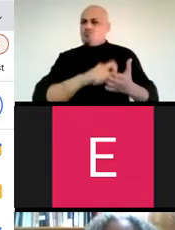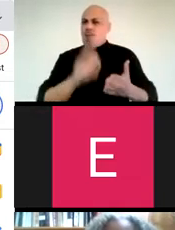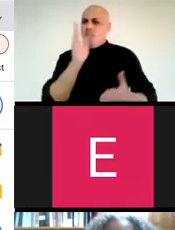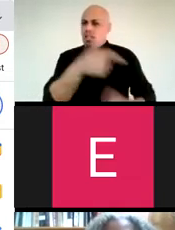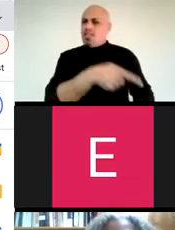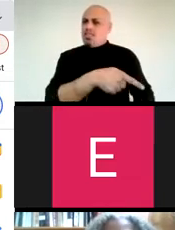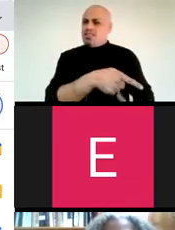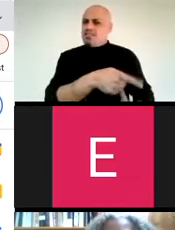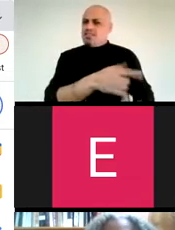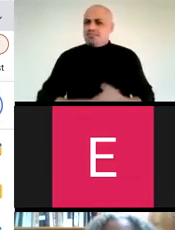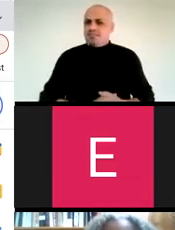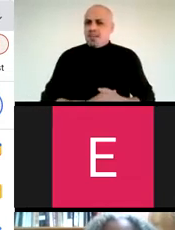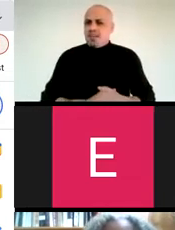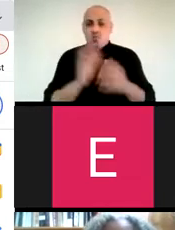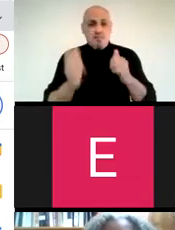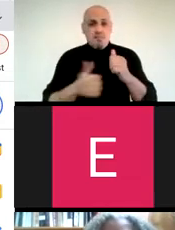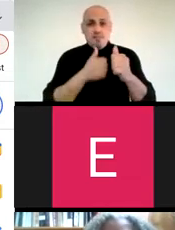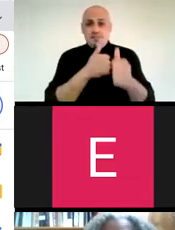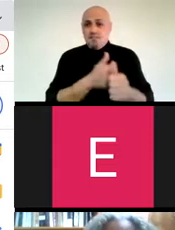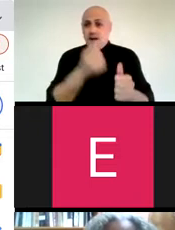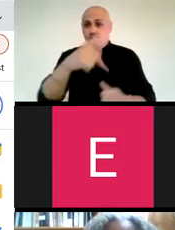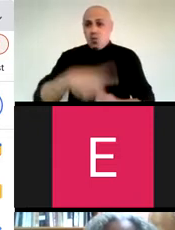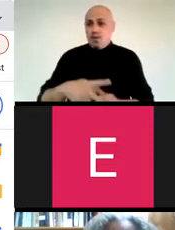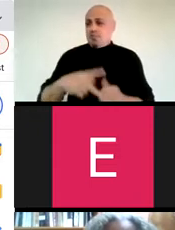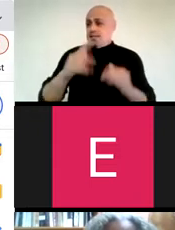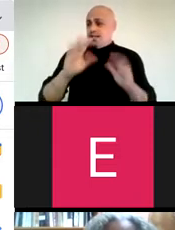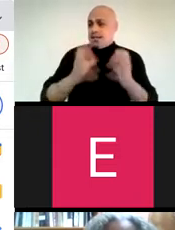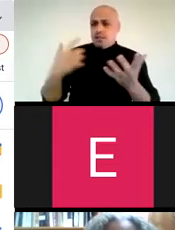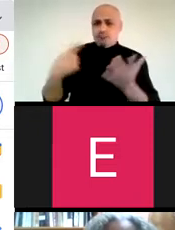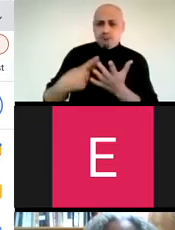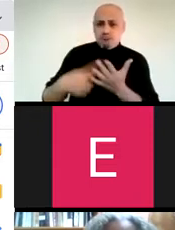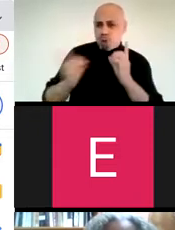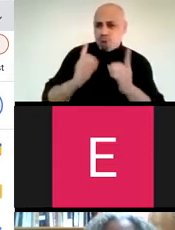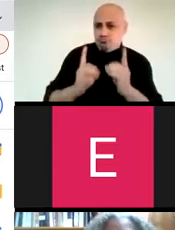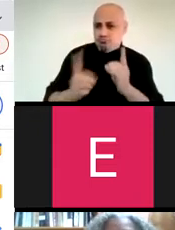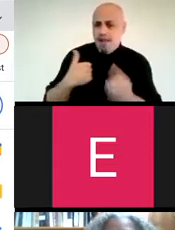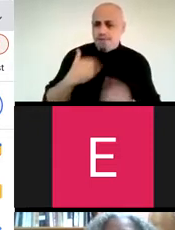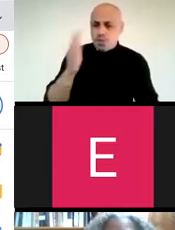and have them write their responses. We will follow with a classroom discussion